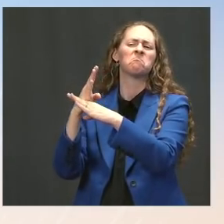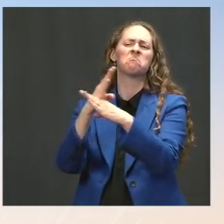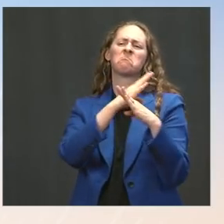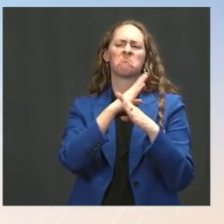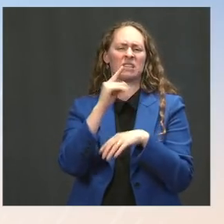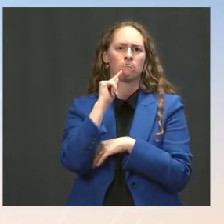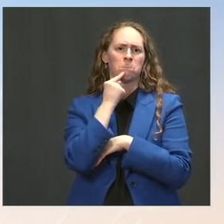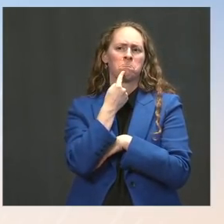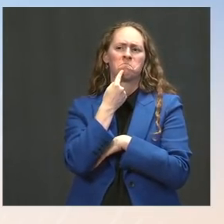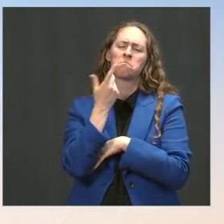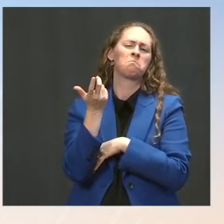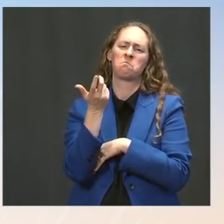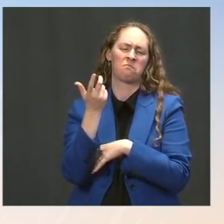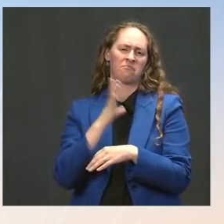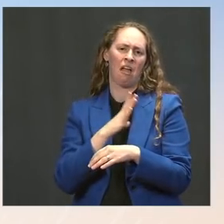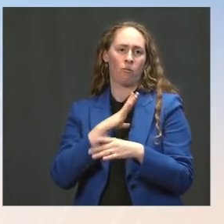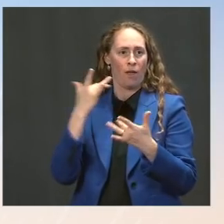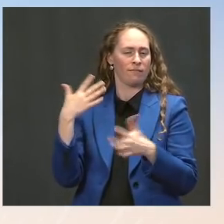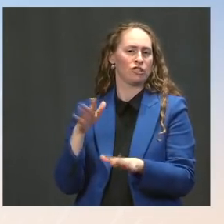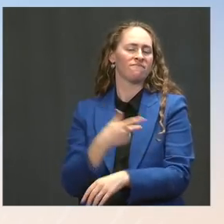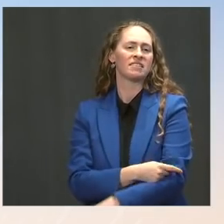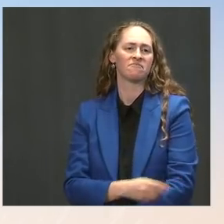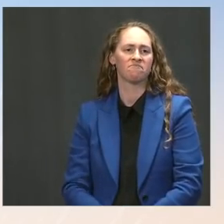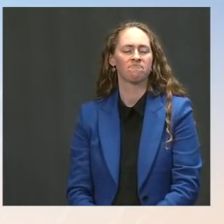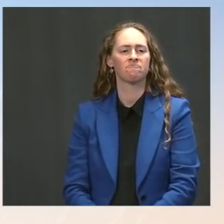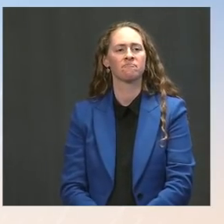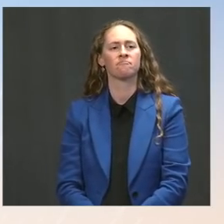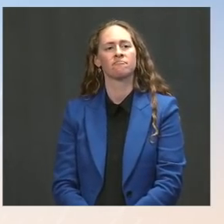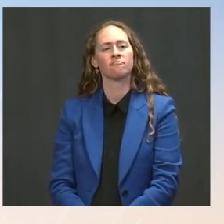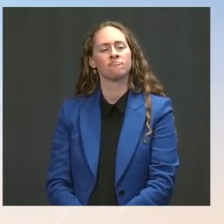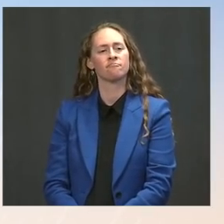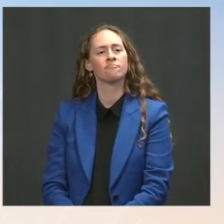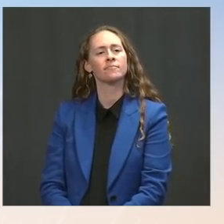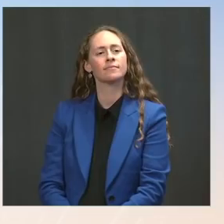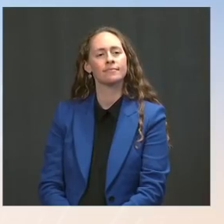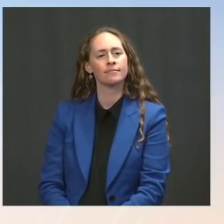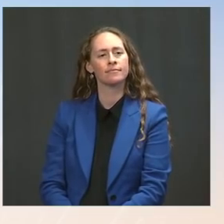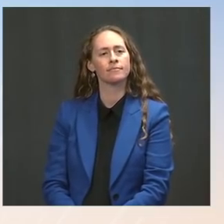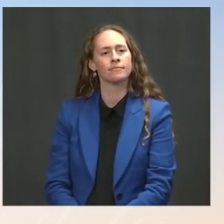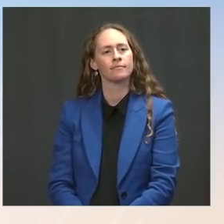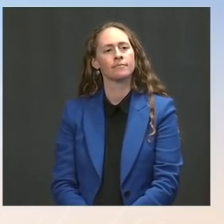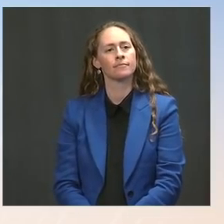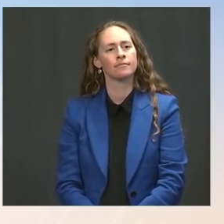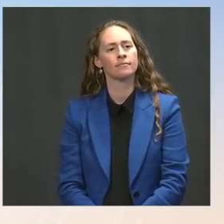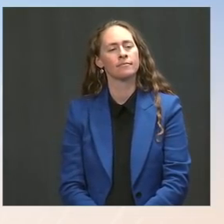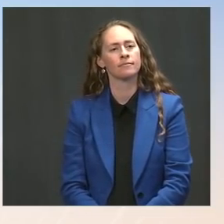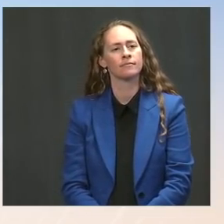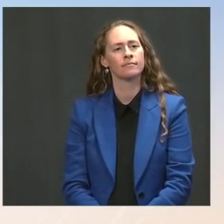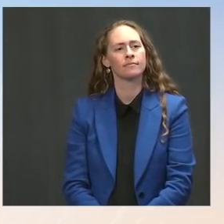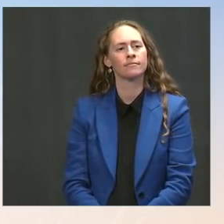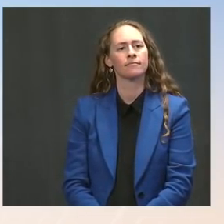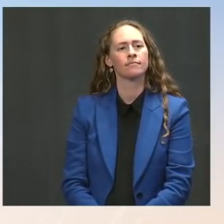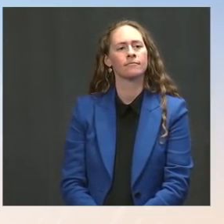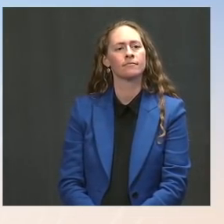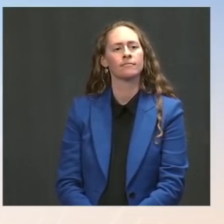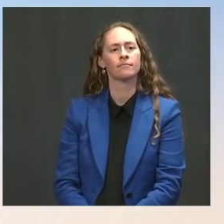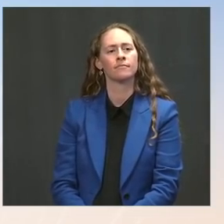The Press: Can I just -- just one quick follow-up. So the 97 percent number -- so the CDC said that that is from January to April.